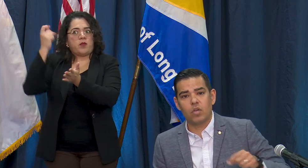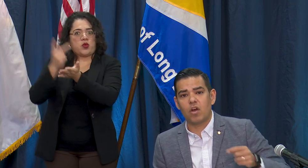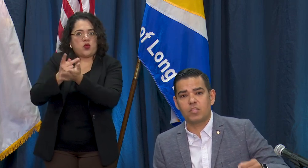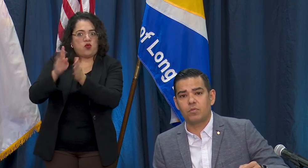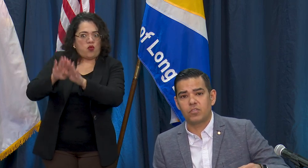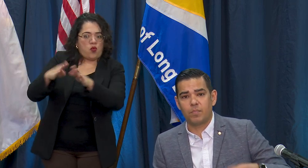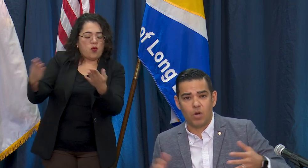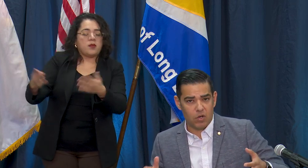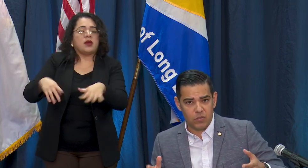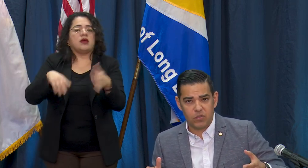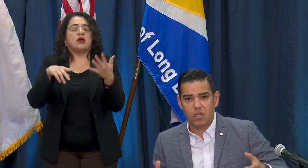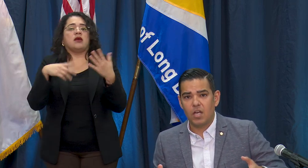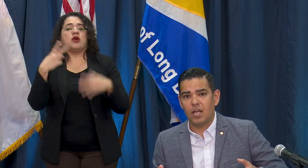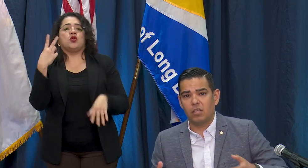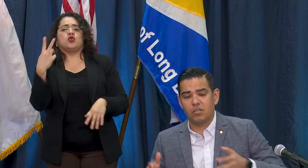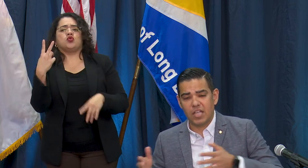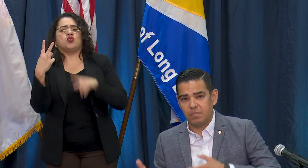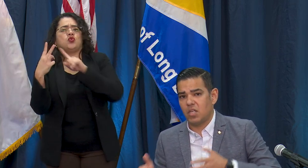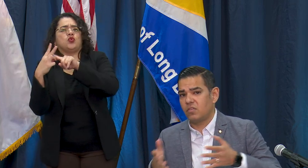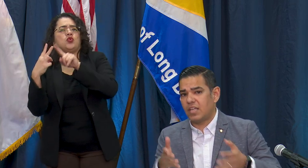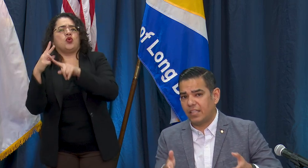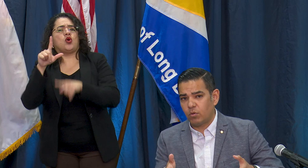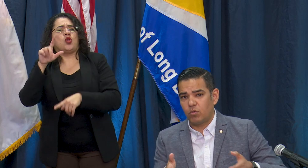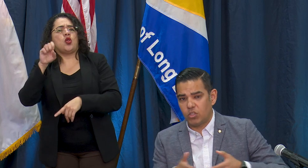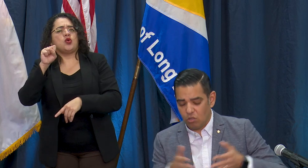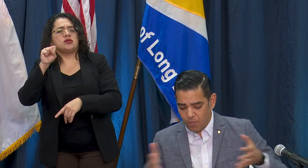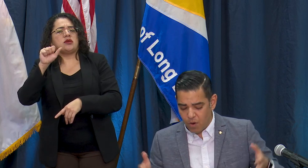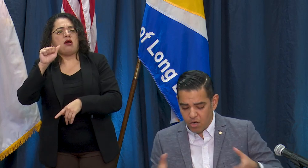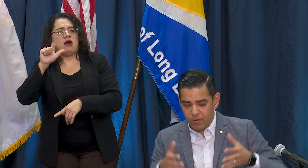other hospitals that are partners: Los Alamitos and Lakewood Regional are part of